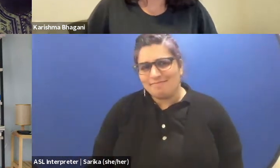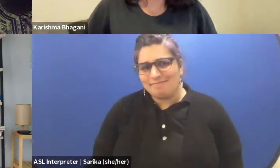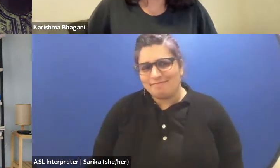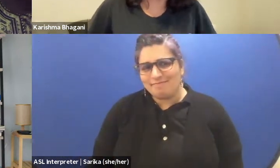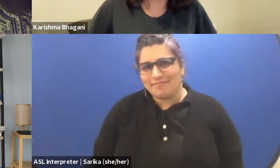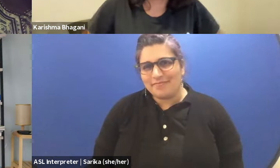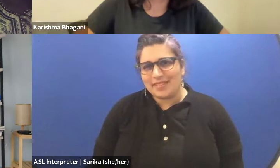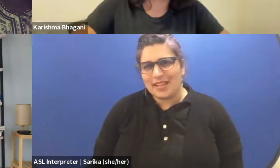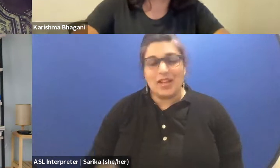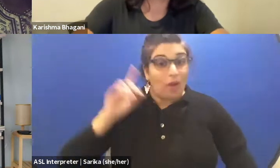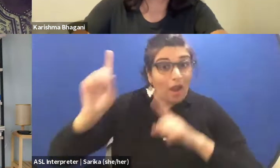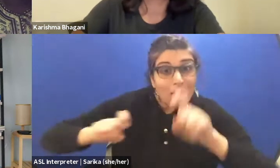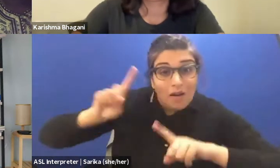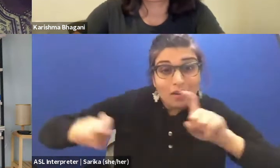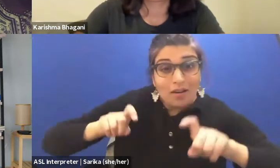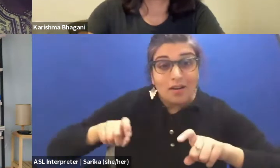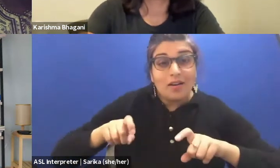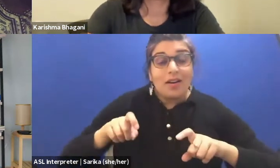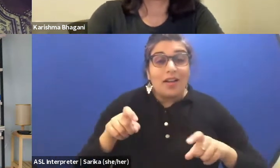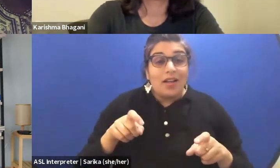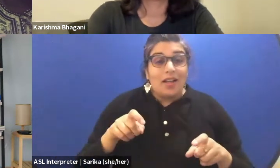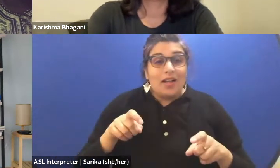We are asking questions and looking at the frame